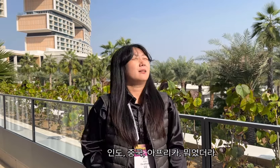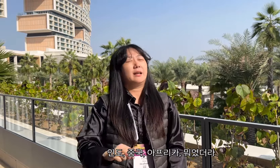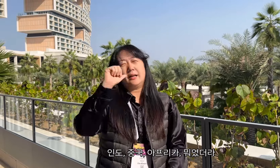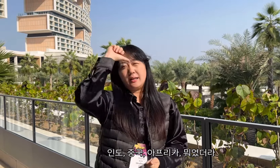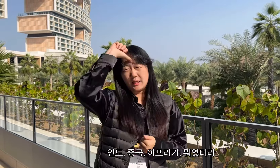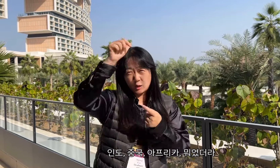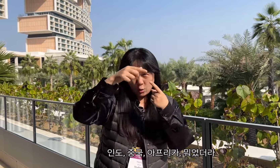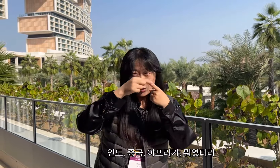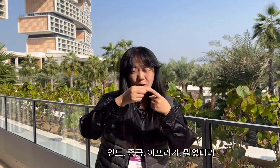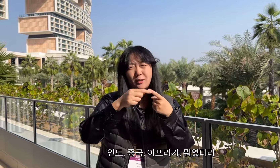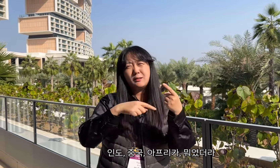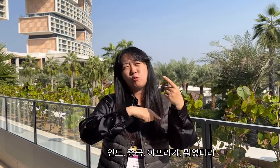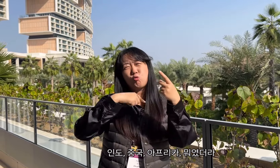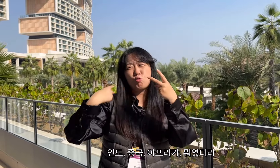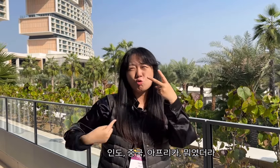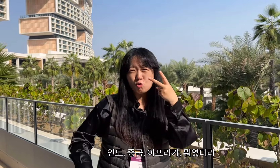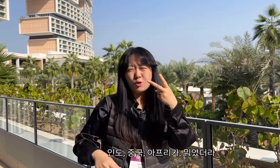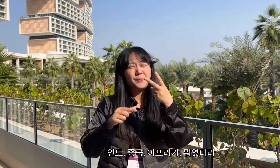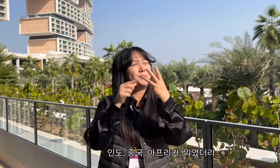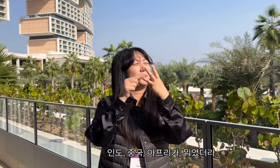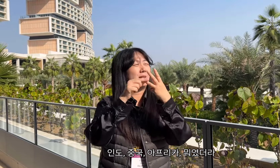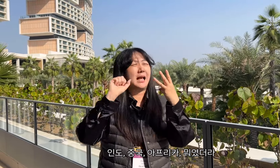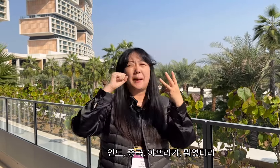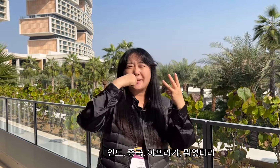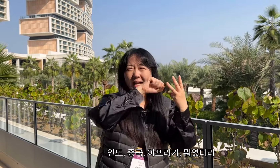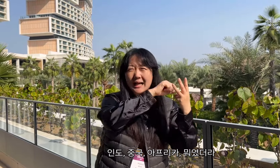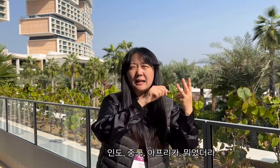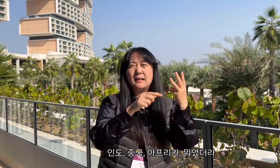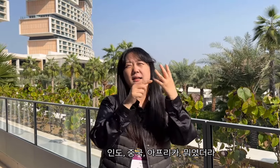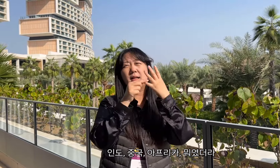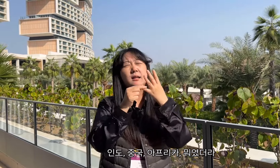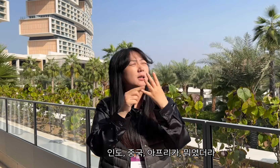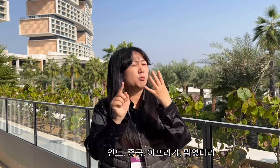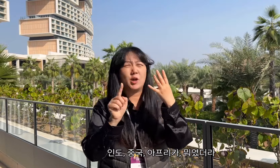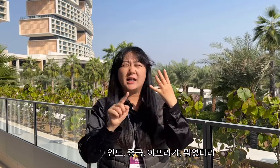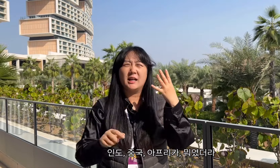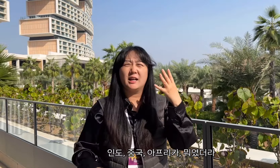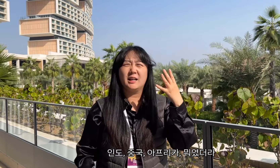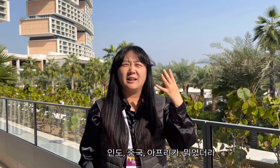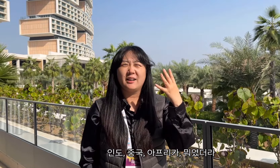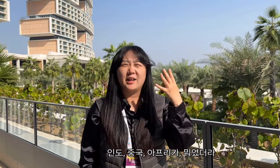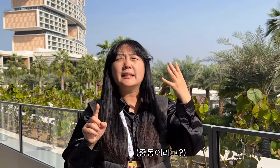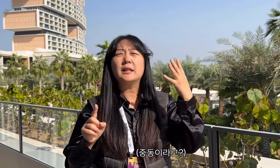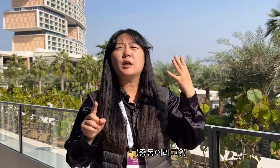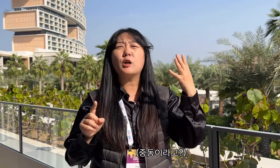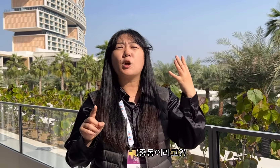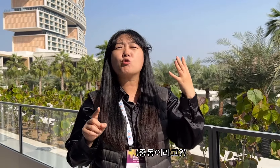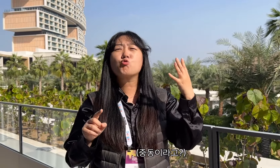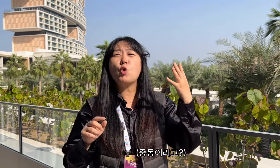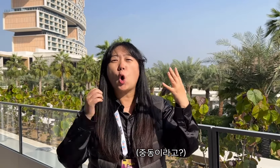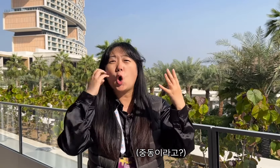India, China, Africa, what was it ? (Middle East?)